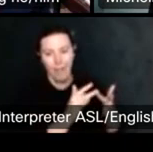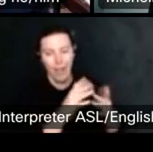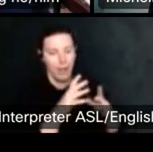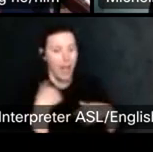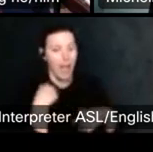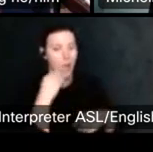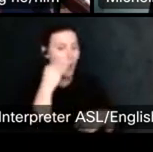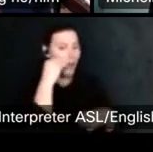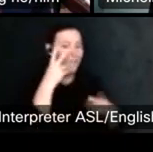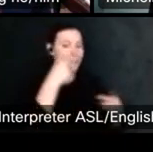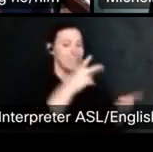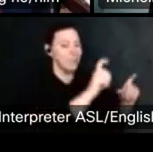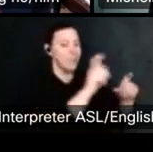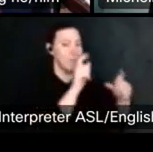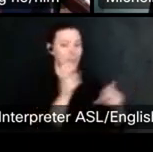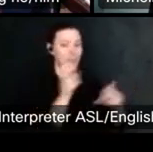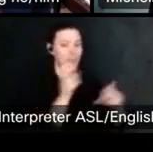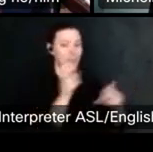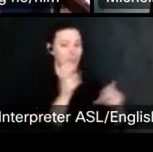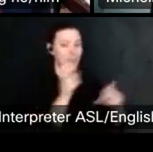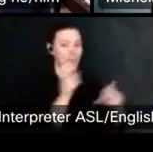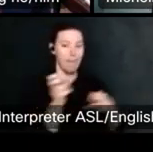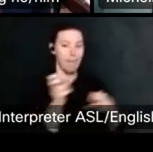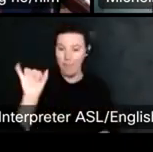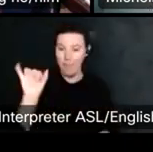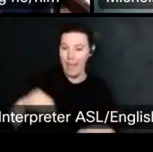Are being inspired by stuff like that. That's not something that would.